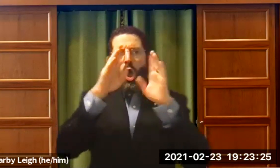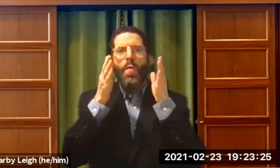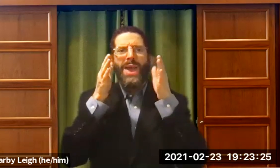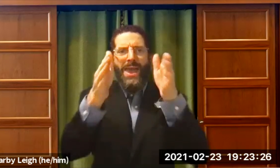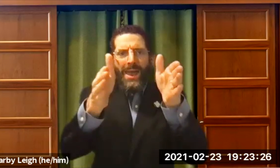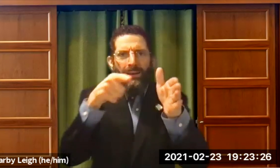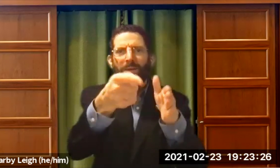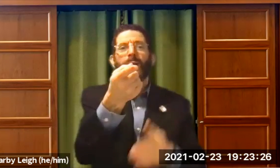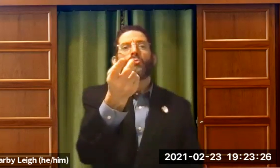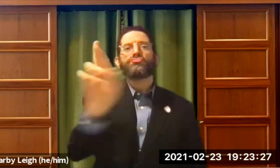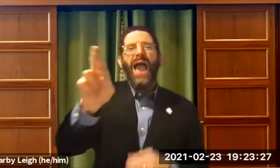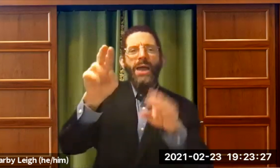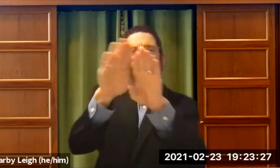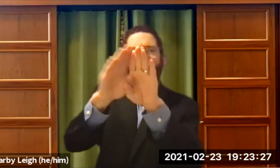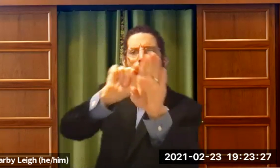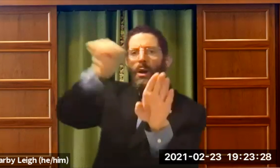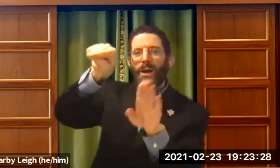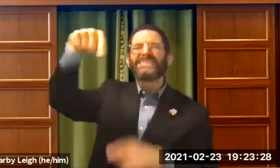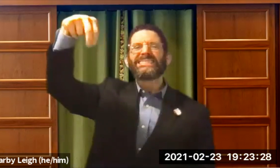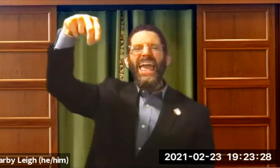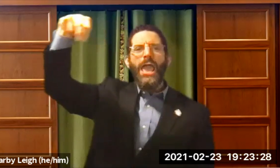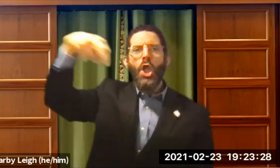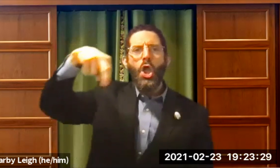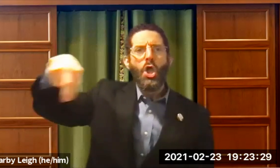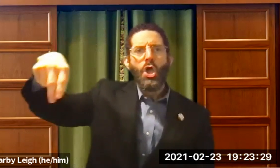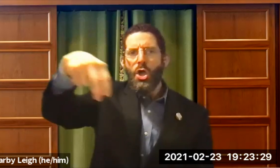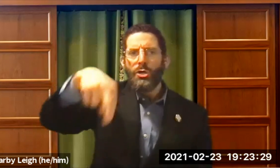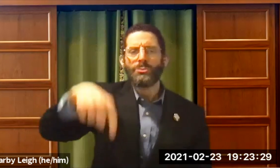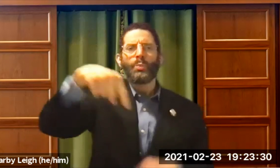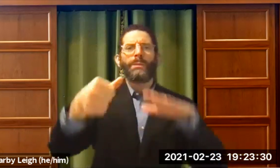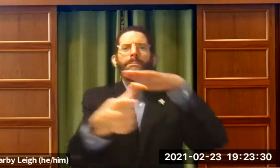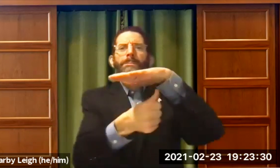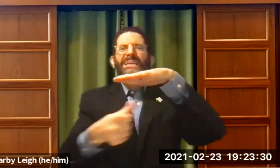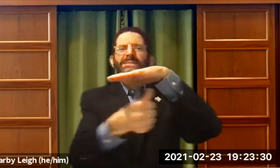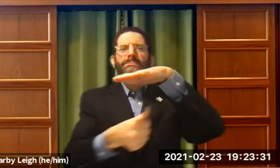We had to keep on walking down the hallway to the right. And then we had